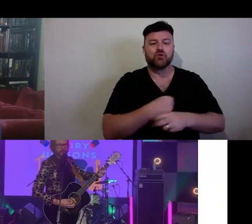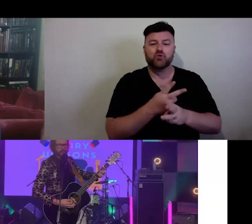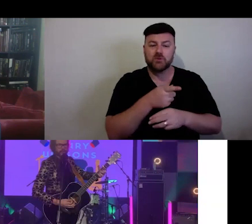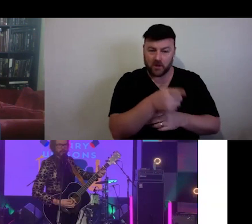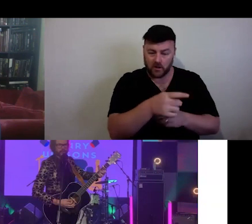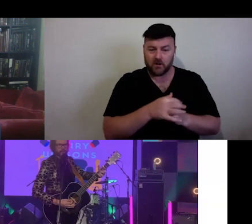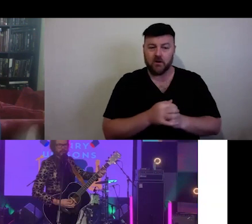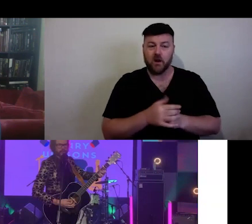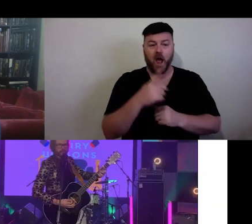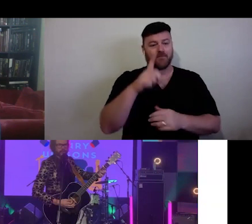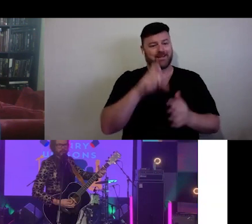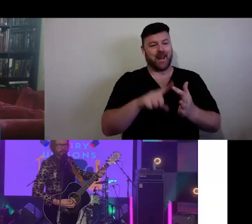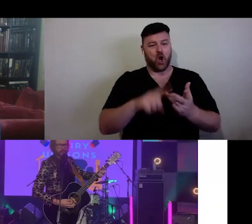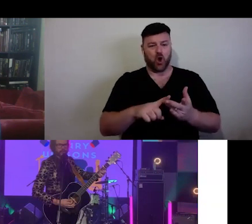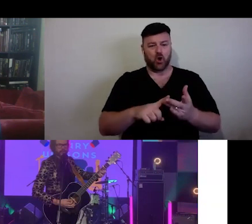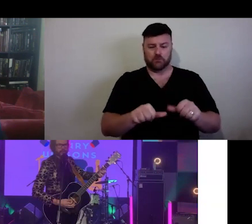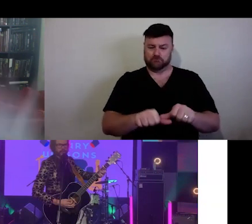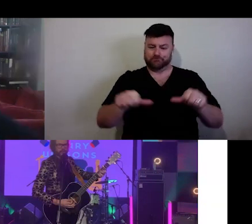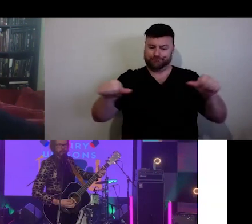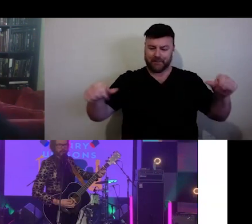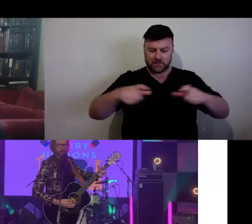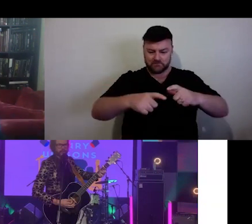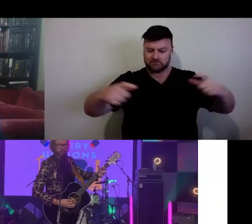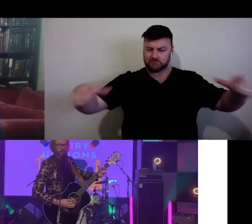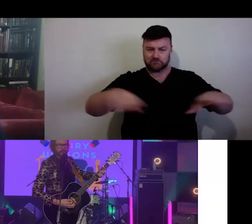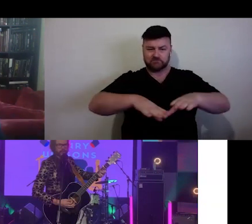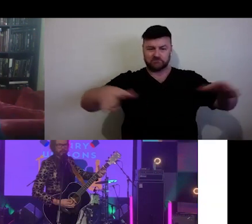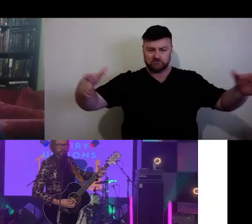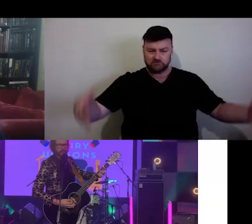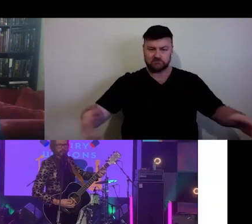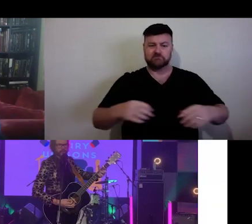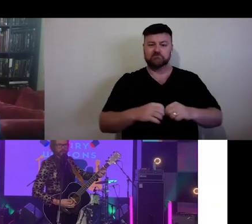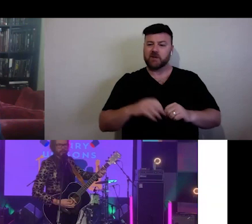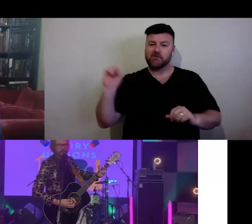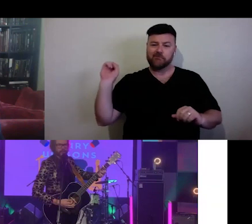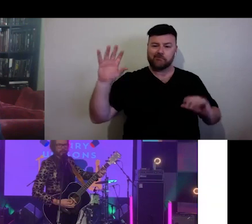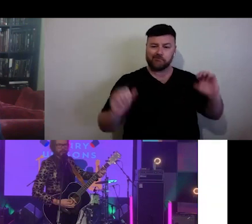a big desk and a studio with glowing signage behind him. Far away from